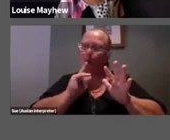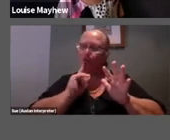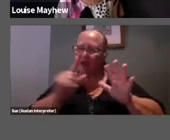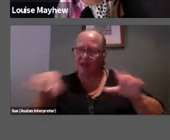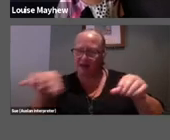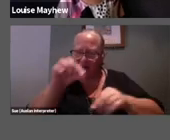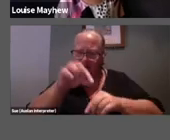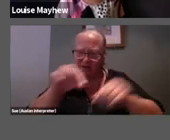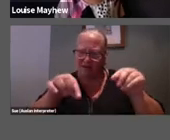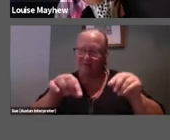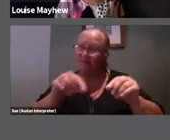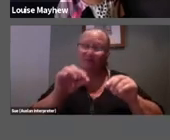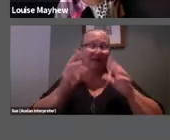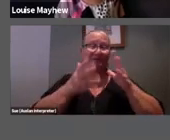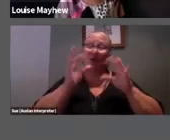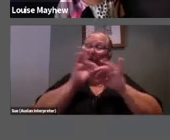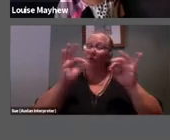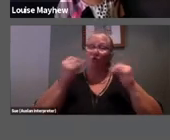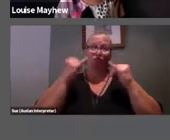There's no wrong answer to these questions, it's